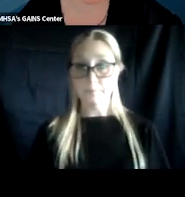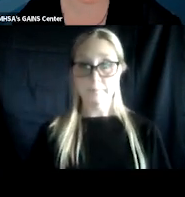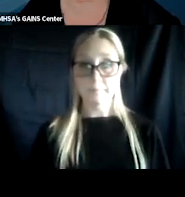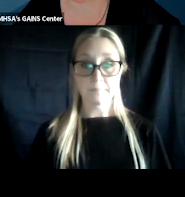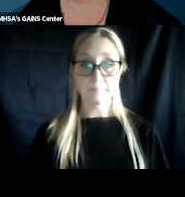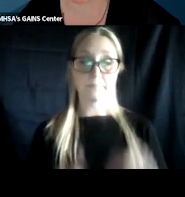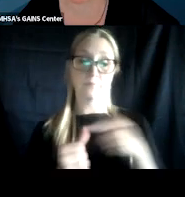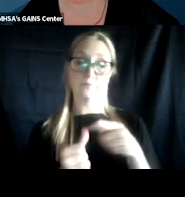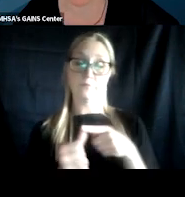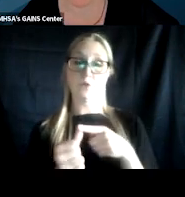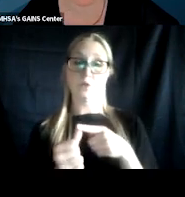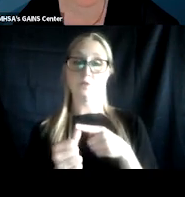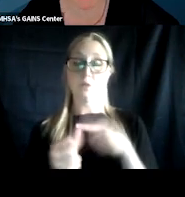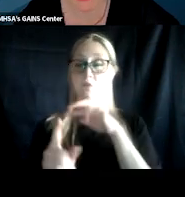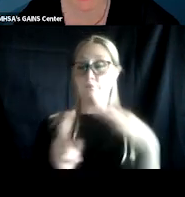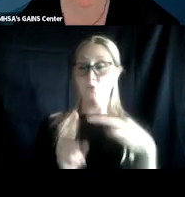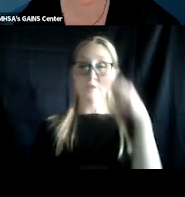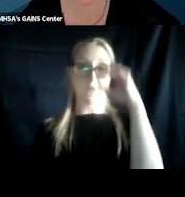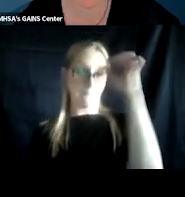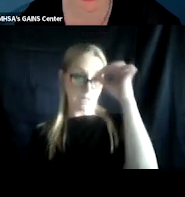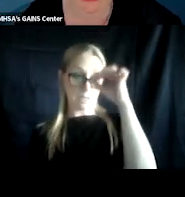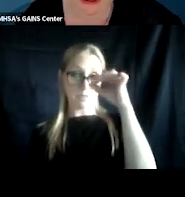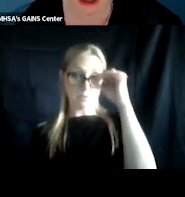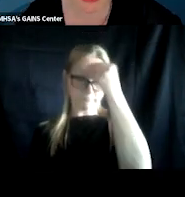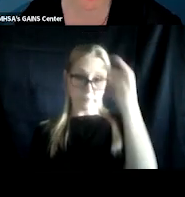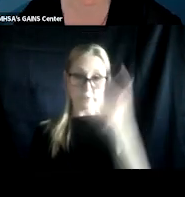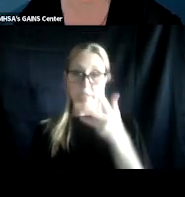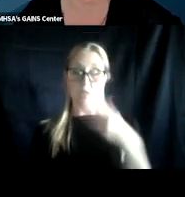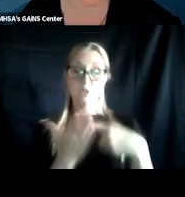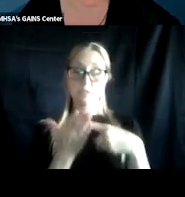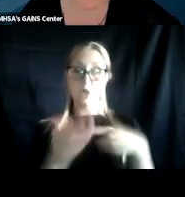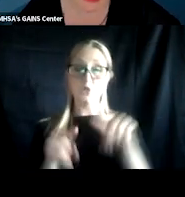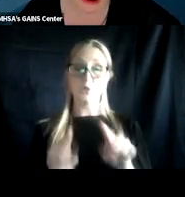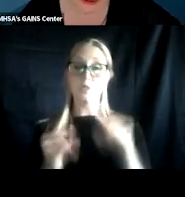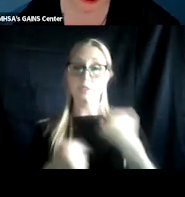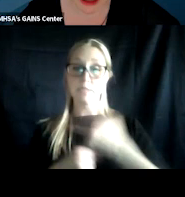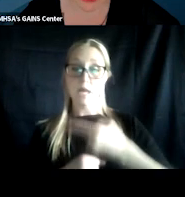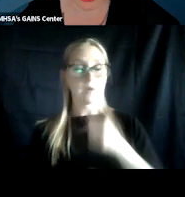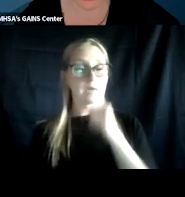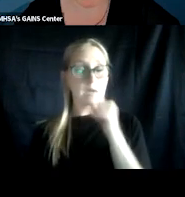First, the views, opinions, and content expressed in this presentation and discussion do not necessarily reflect the views,